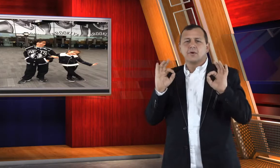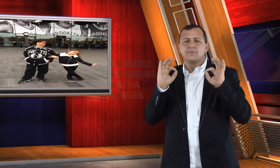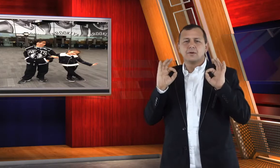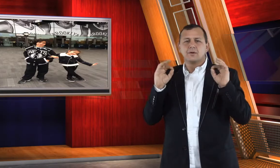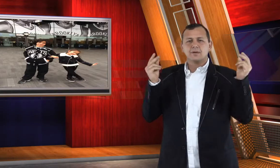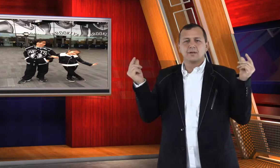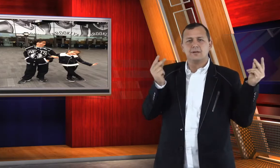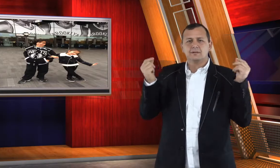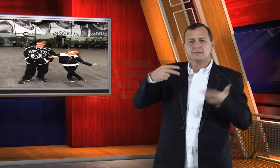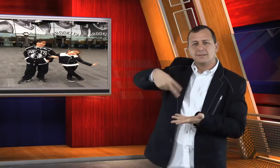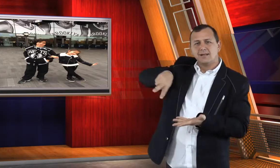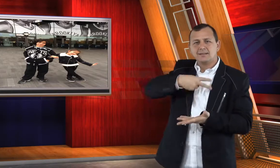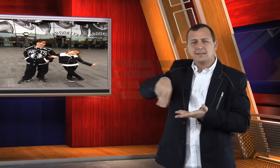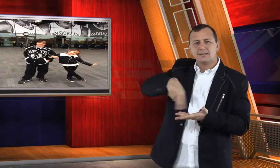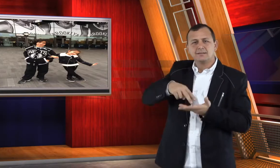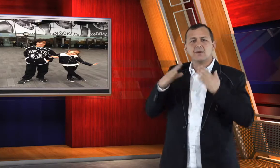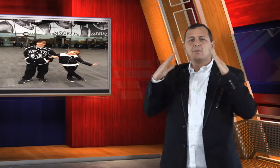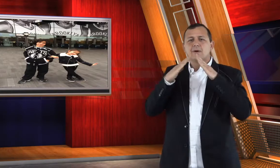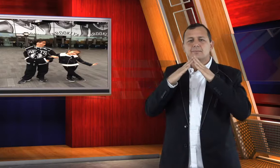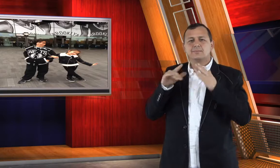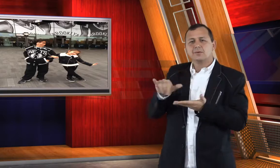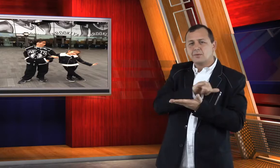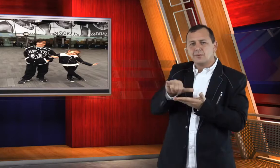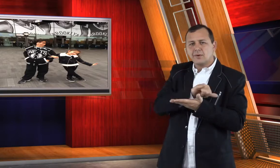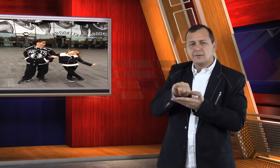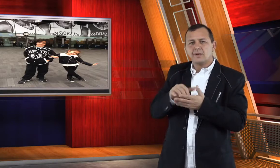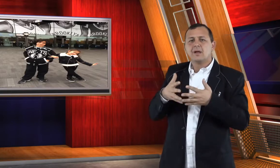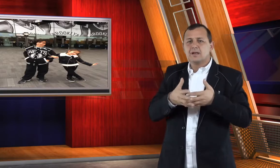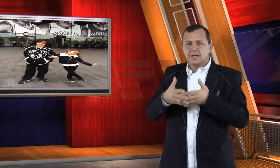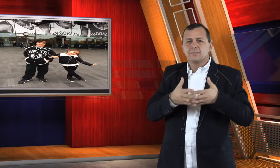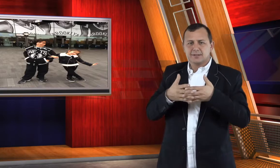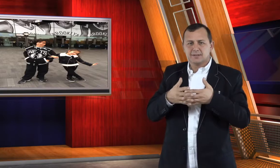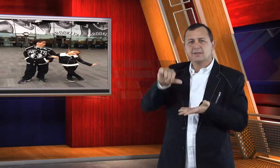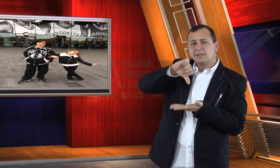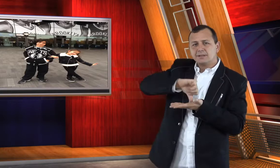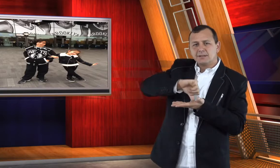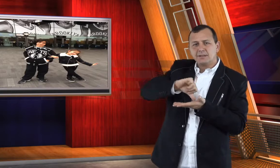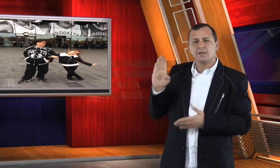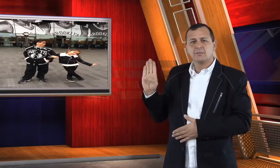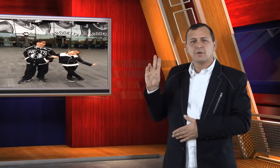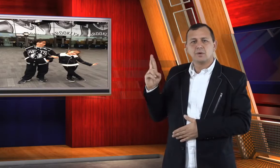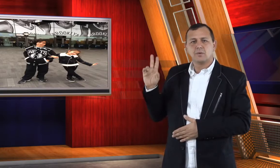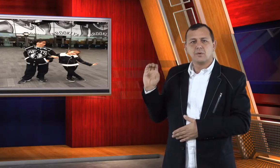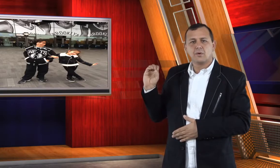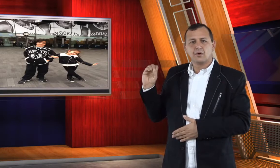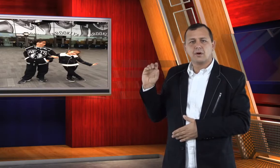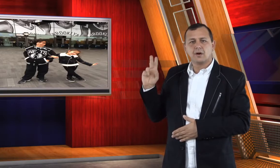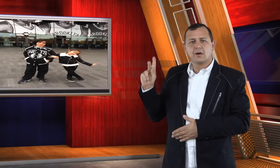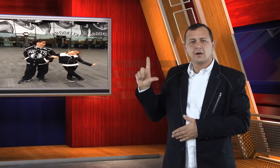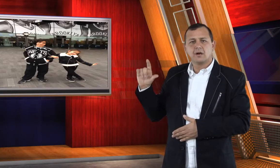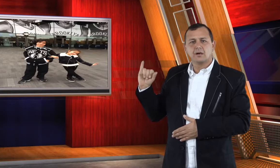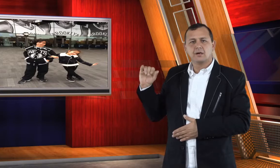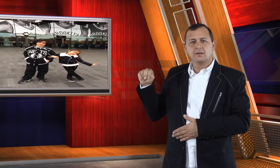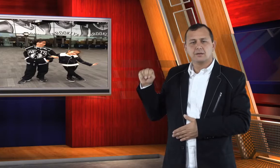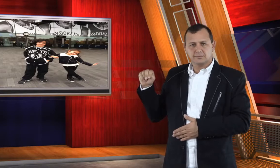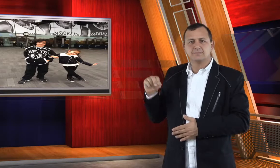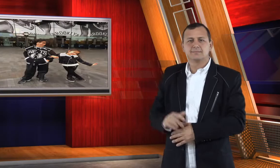professional dancer living in Brooklyn, NY, USA.